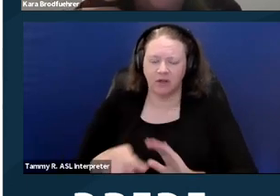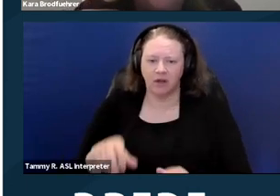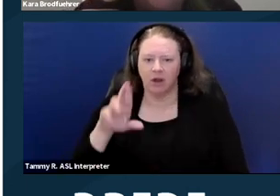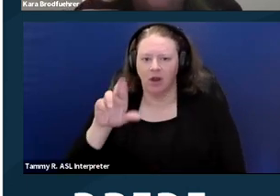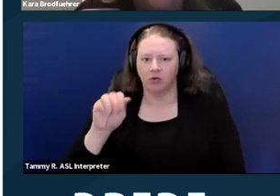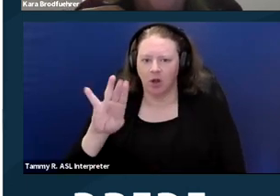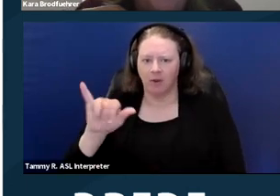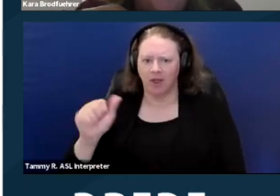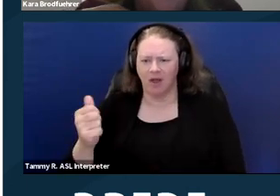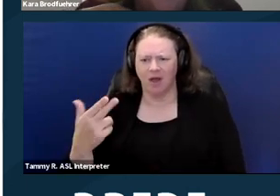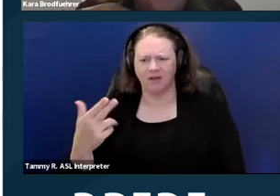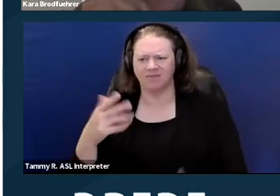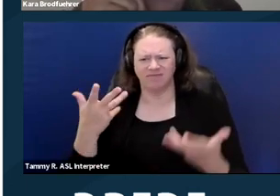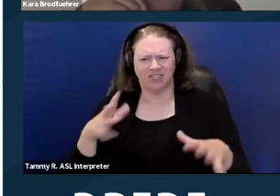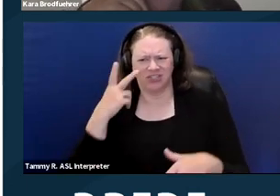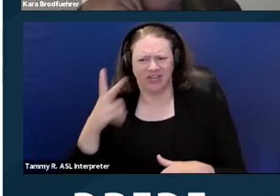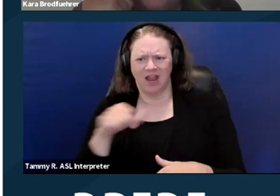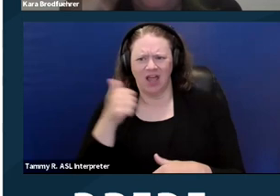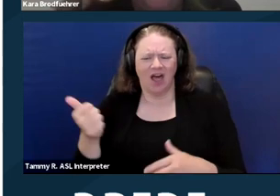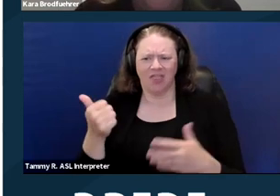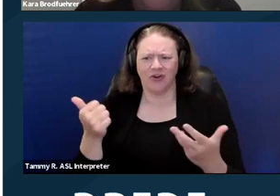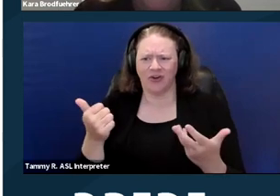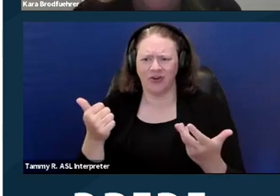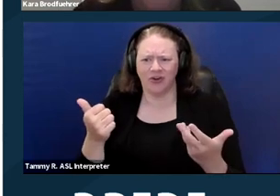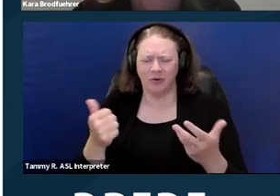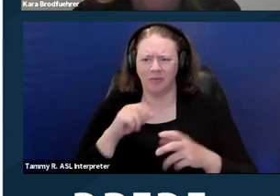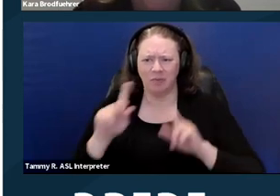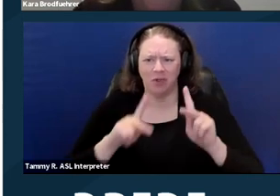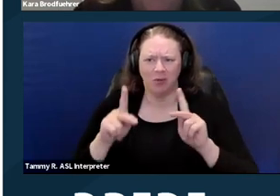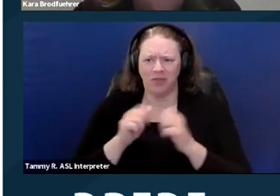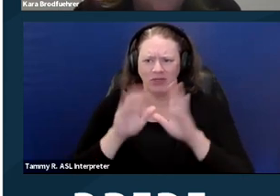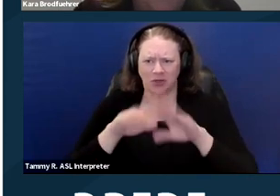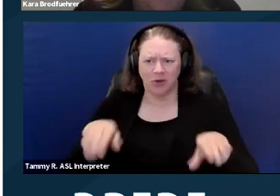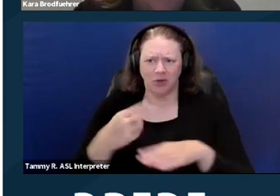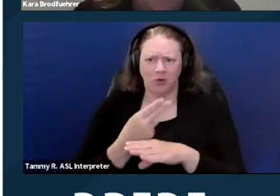uses the pool on the weekend, including her neighbor who has a three-year-old. But when Rabiah asked her neighbor